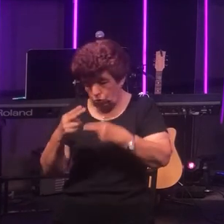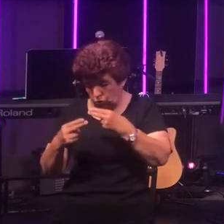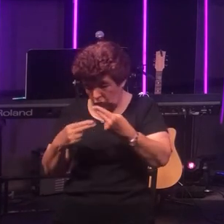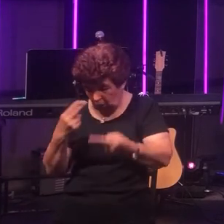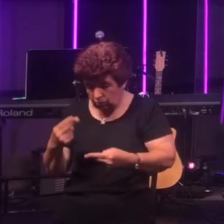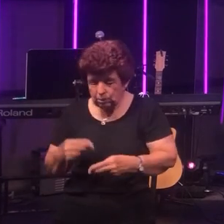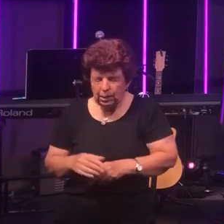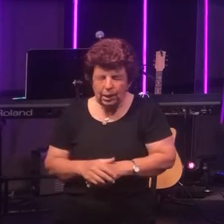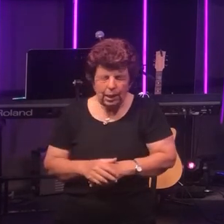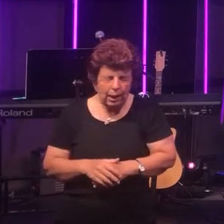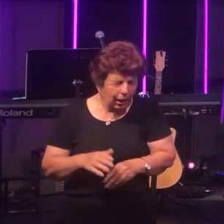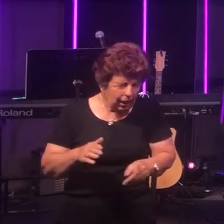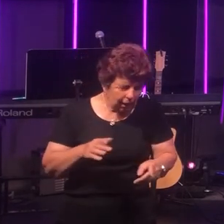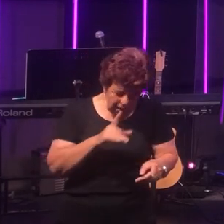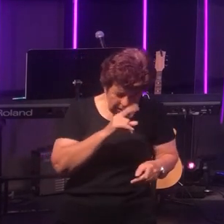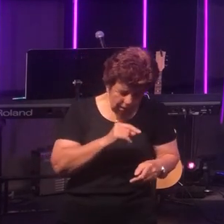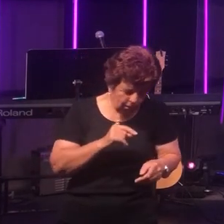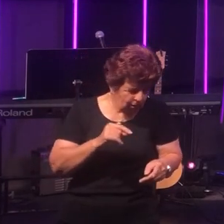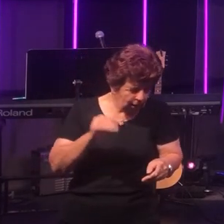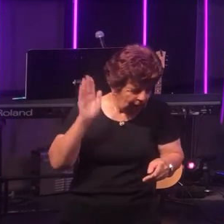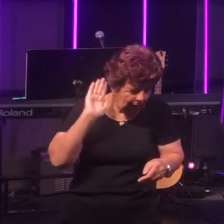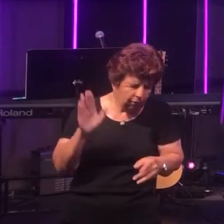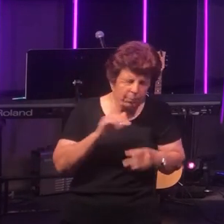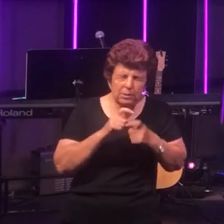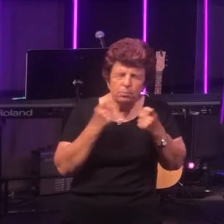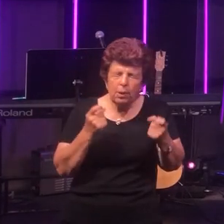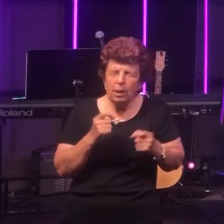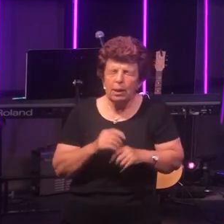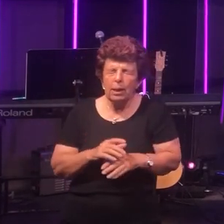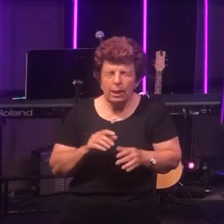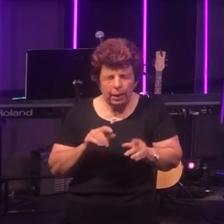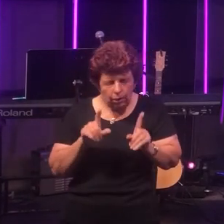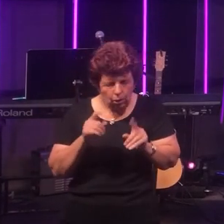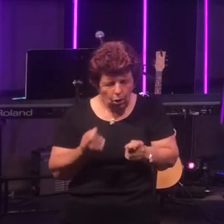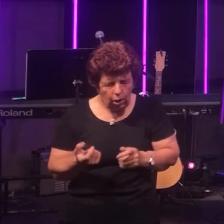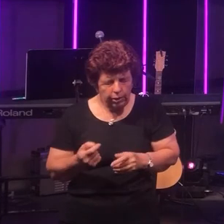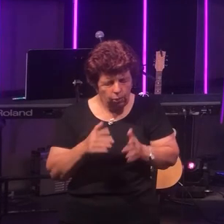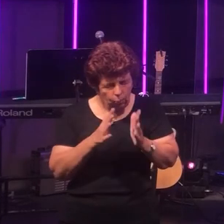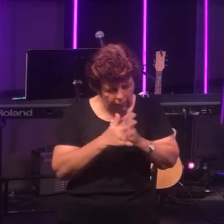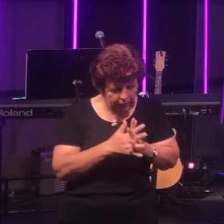It is said that he used to hear from his Pastor early in the week what his Pastor was to be